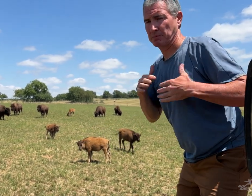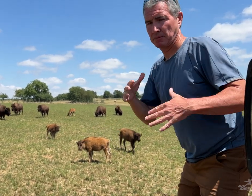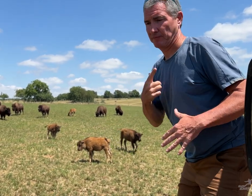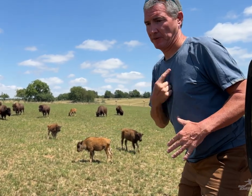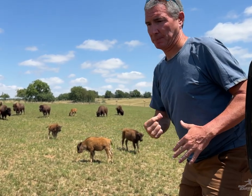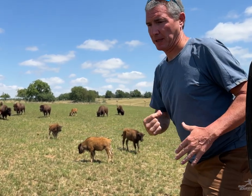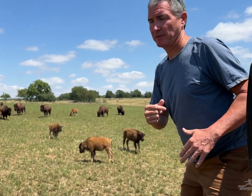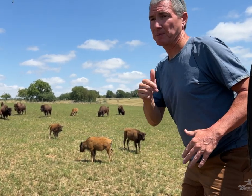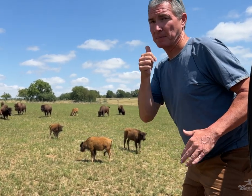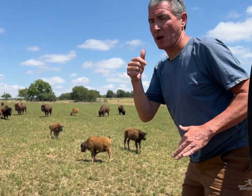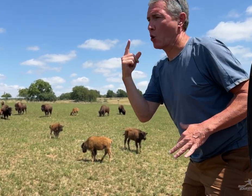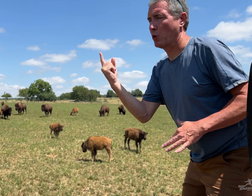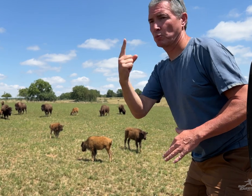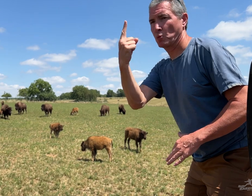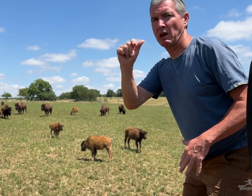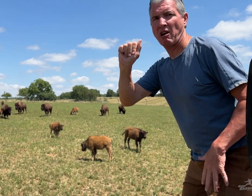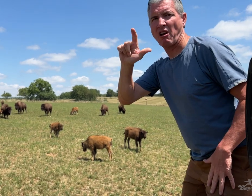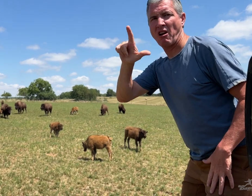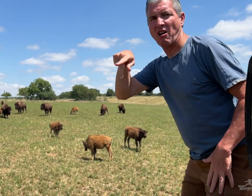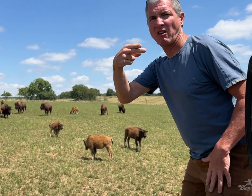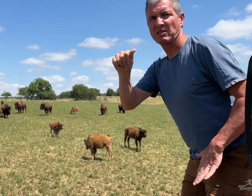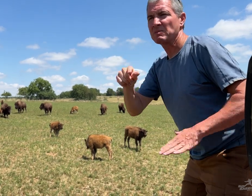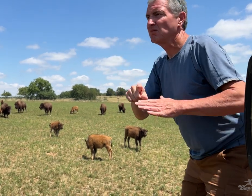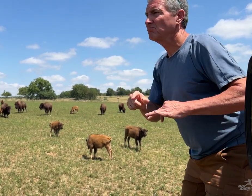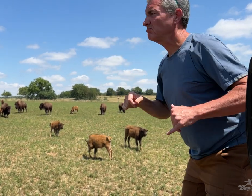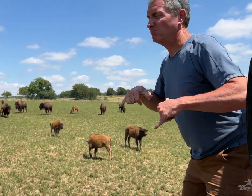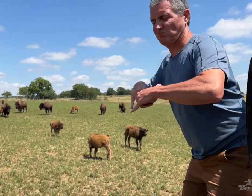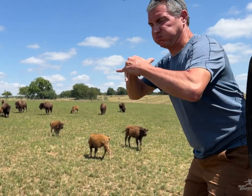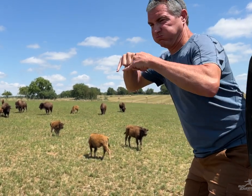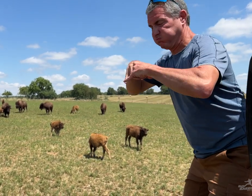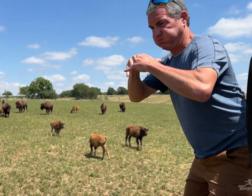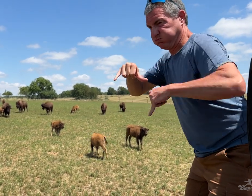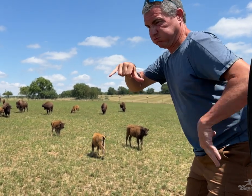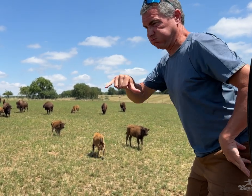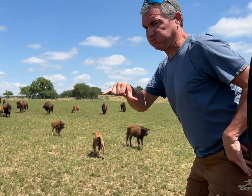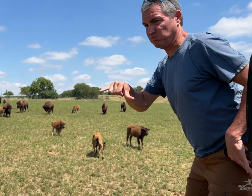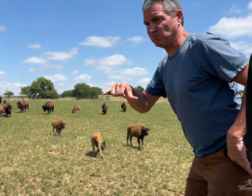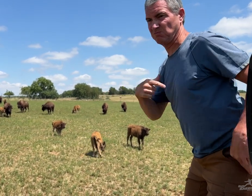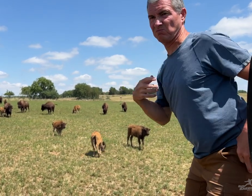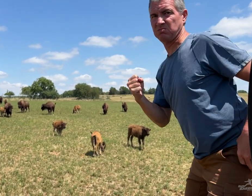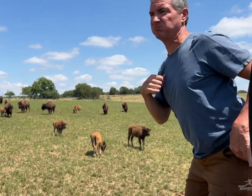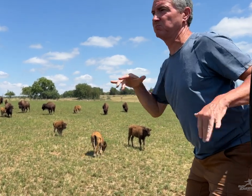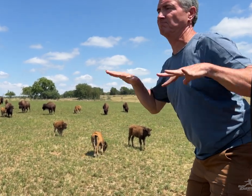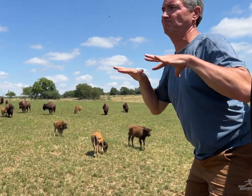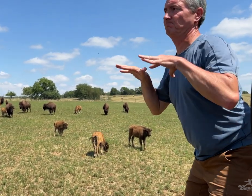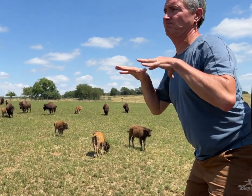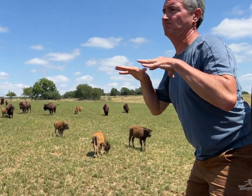The alpha males always fight for dominance,